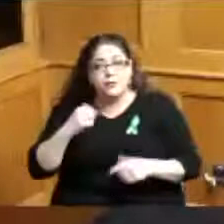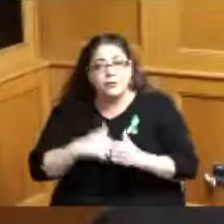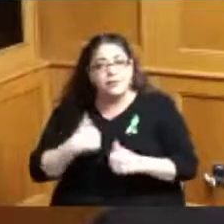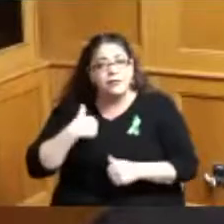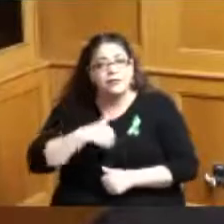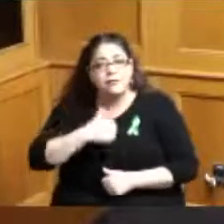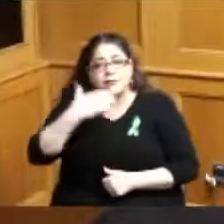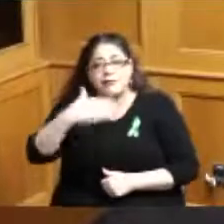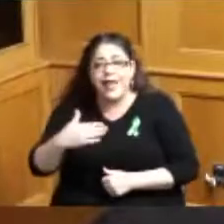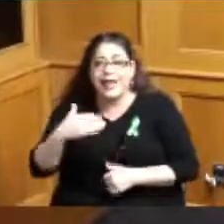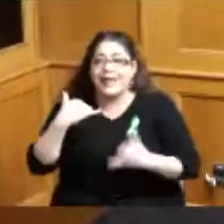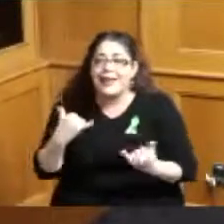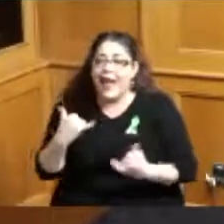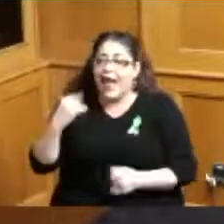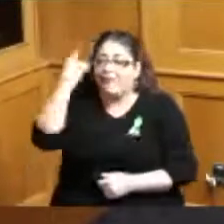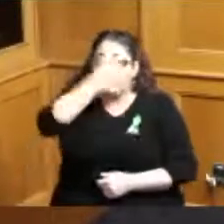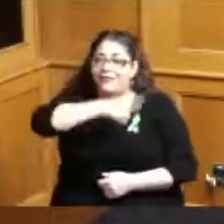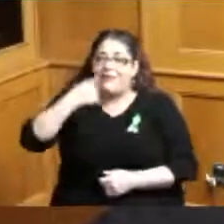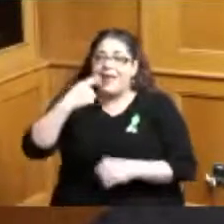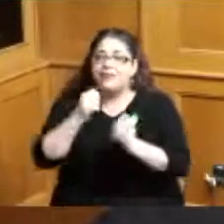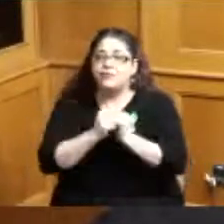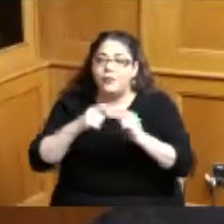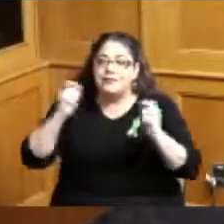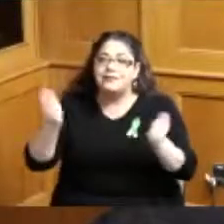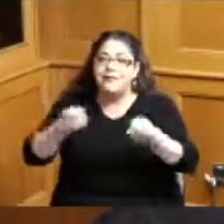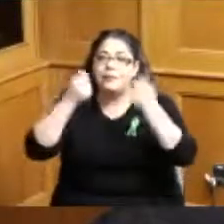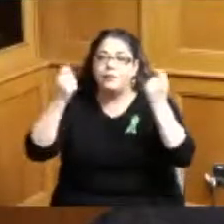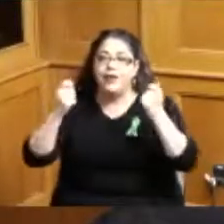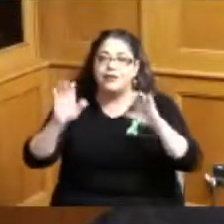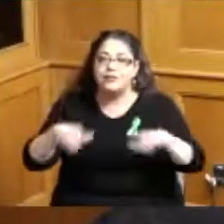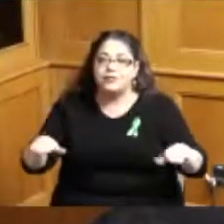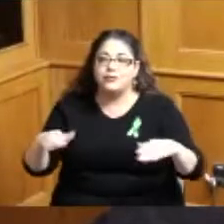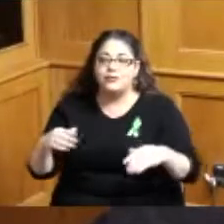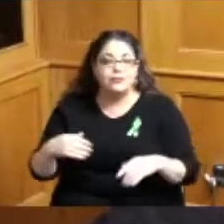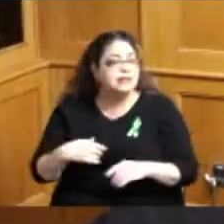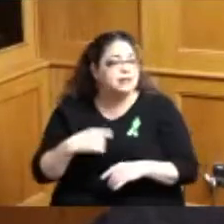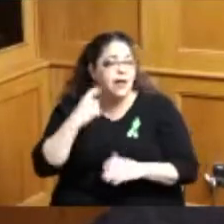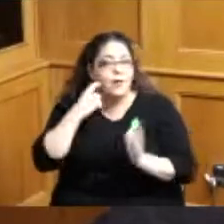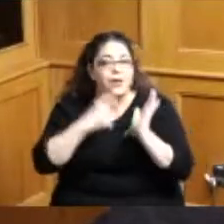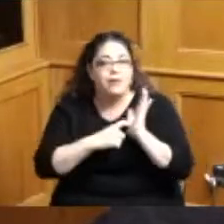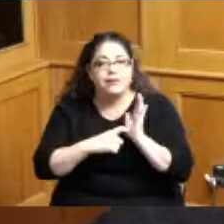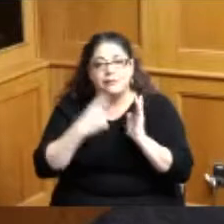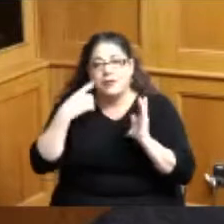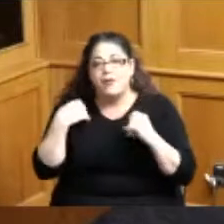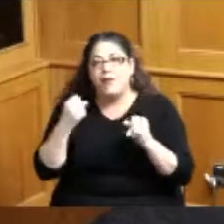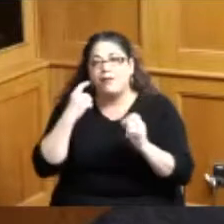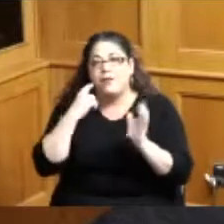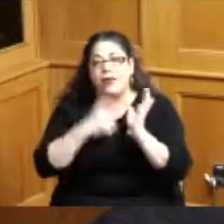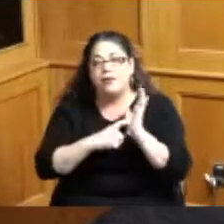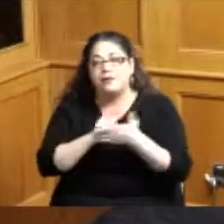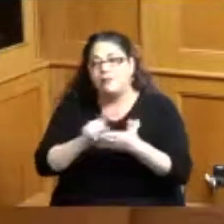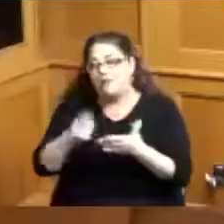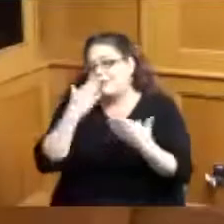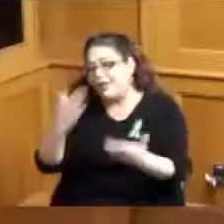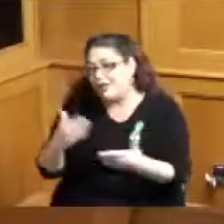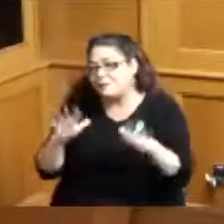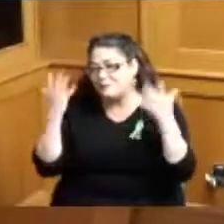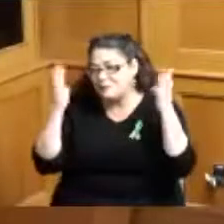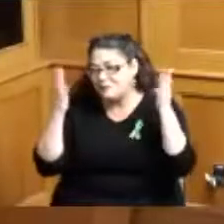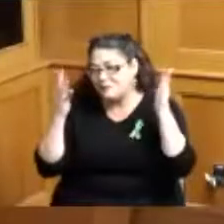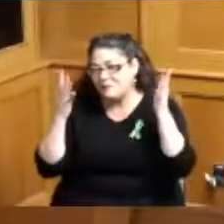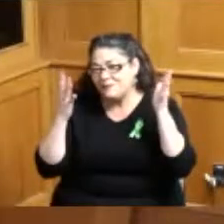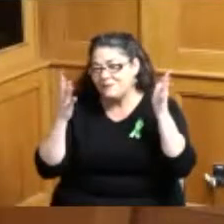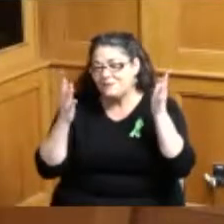put a face to what we're celebrating so thank you so very much I appreciate it you're welcome okay